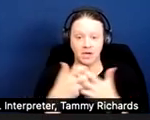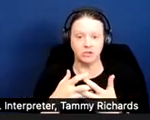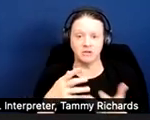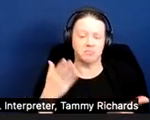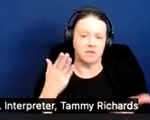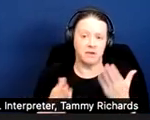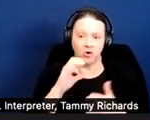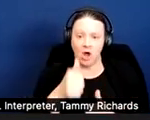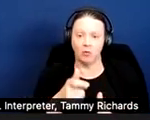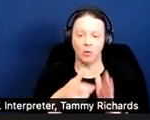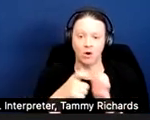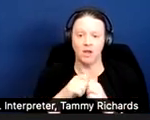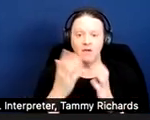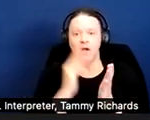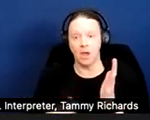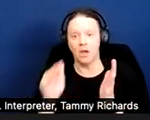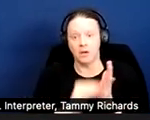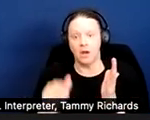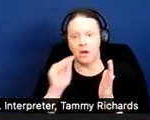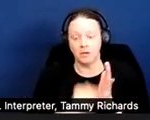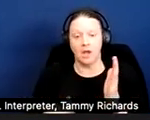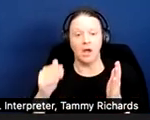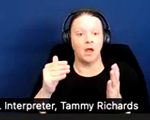and prior attempts to accommodate prove unsuccessful.